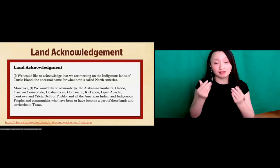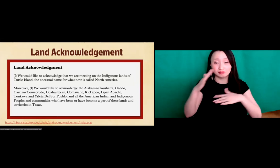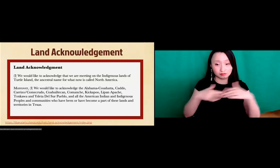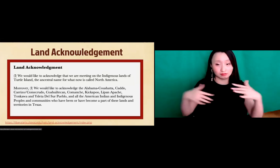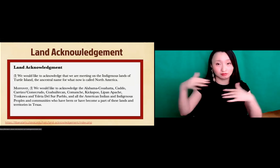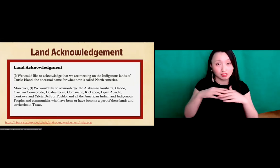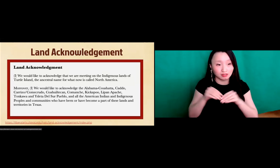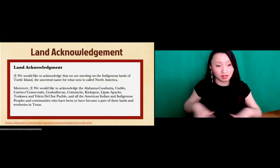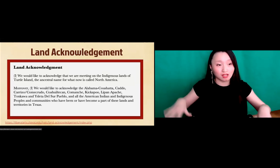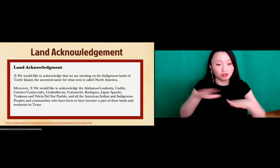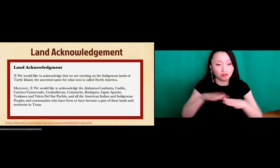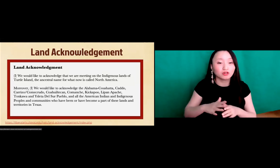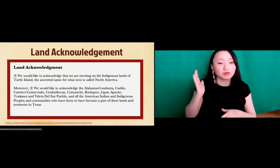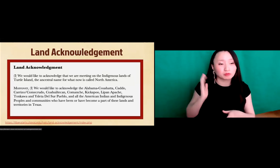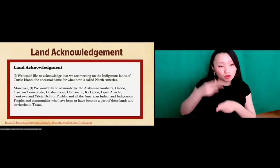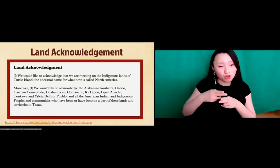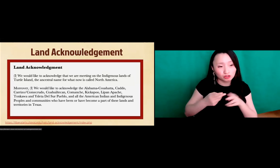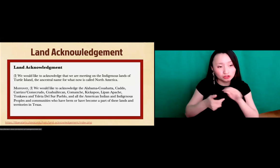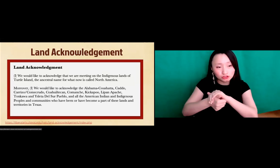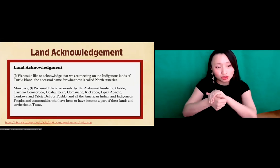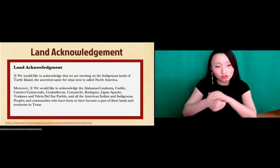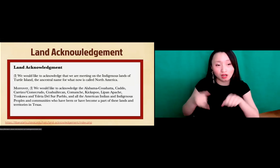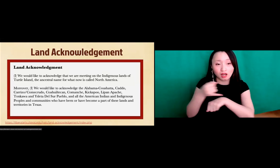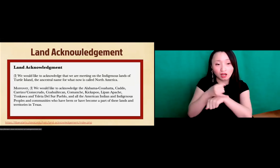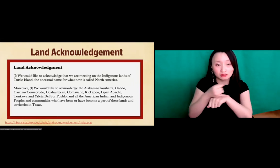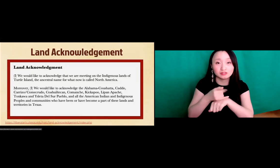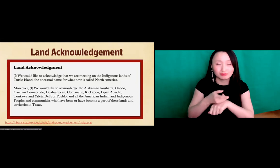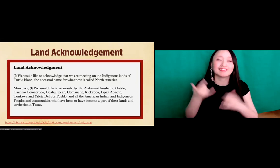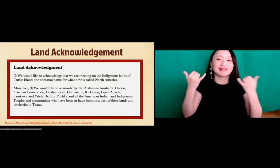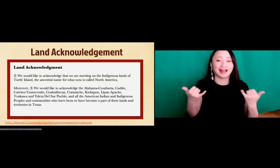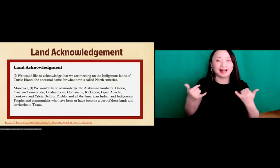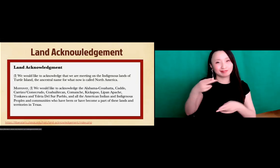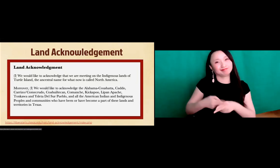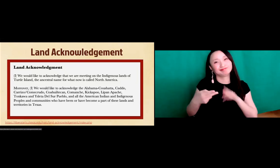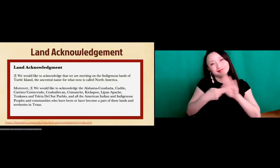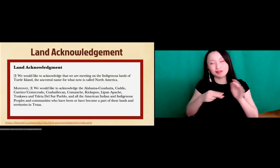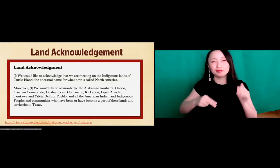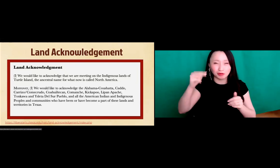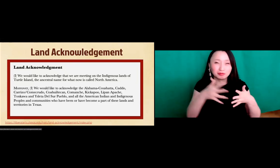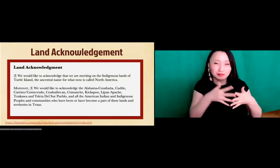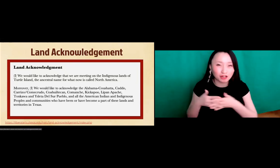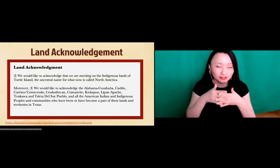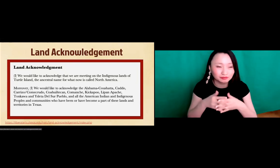acknowledgement. And so, this land, used to be called Turtle Island